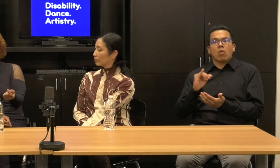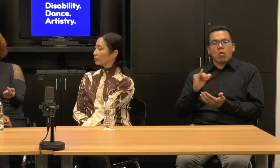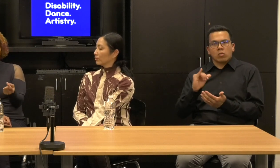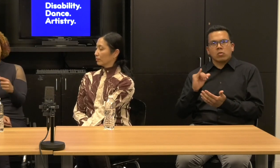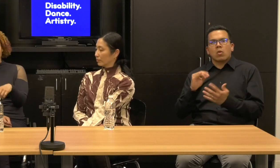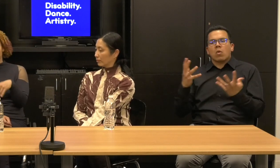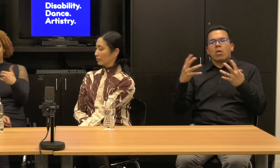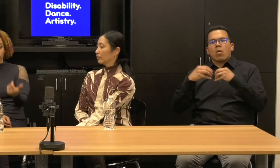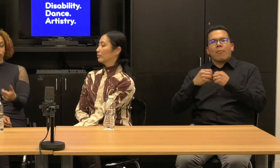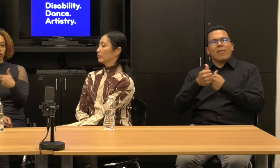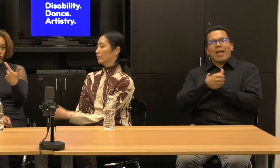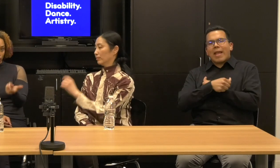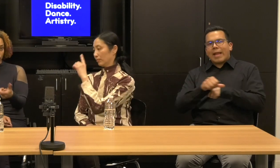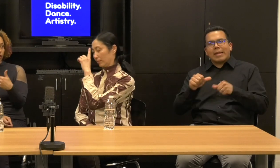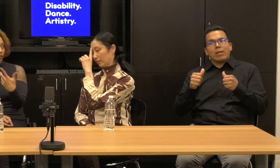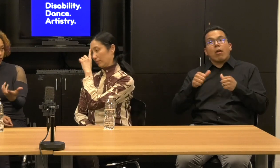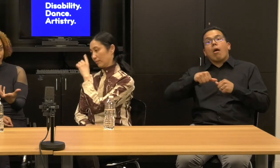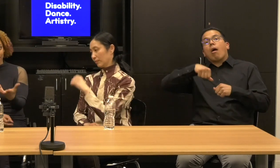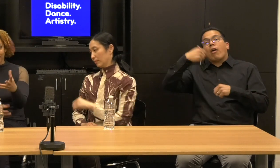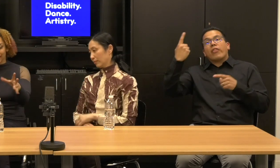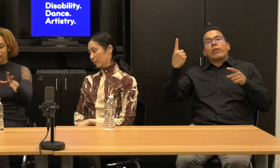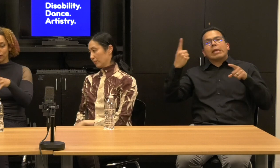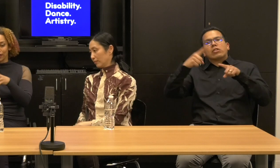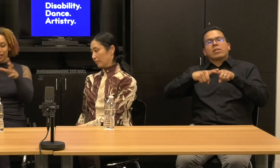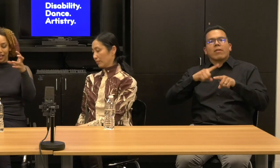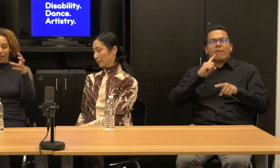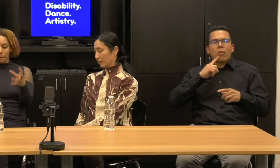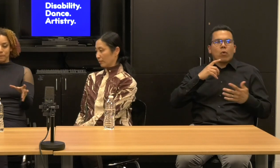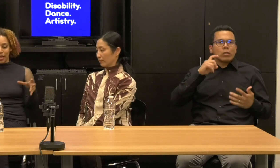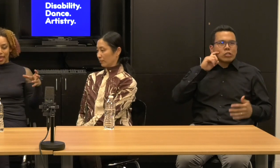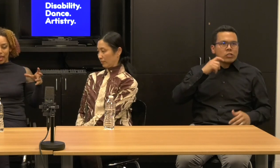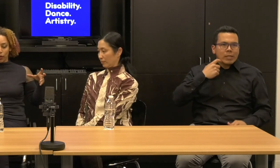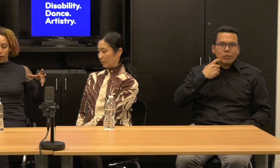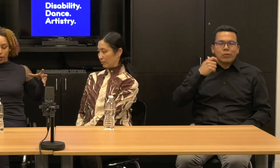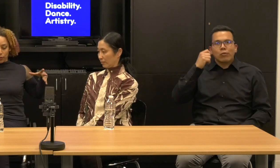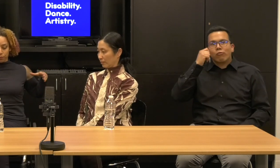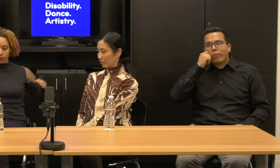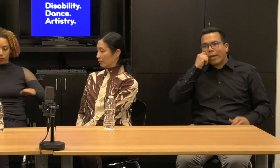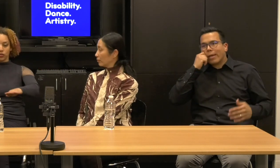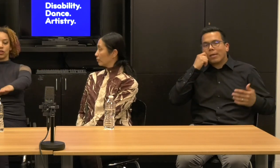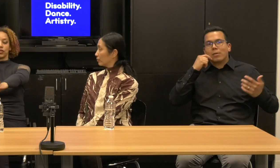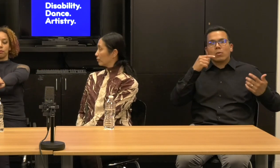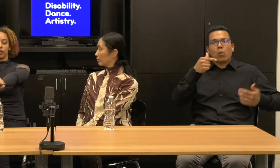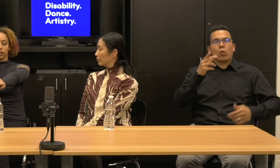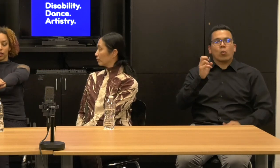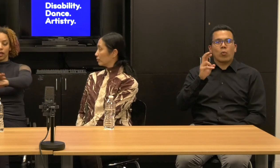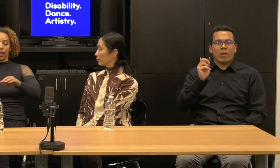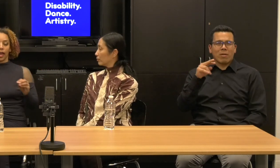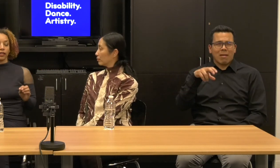with regard to race, gender, queerness, so that's kind of an approach to disability and